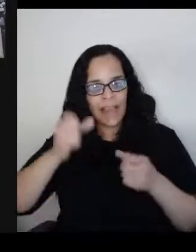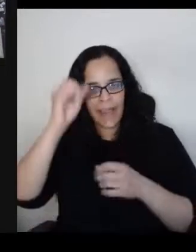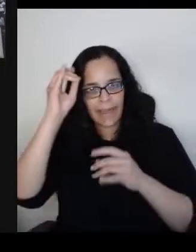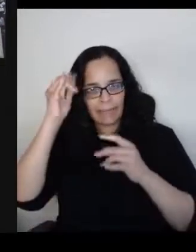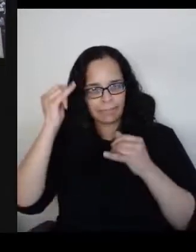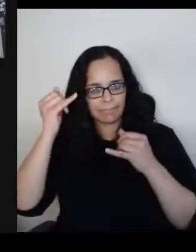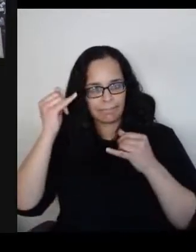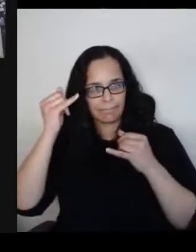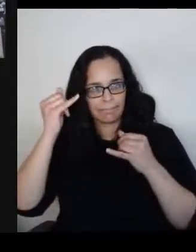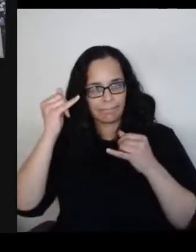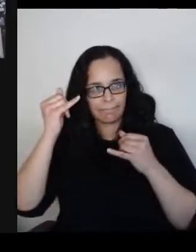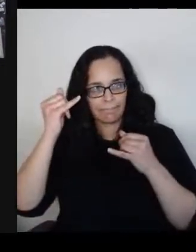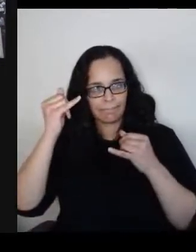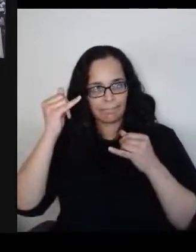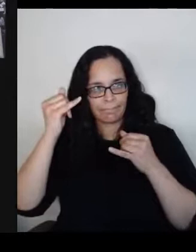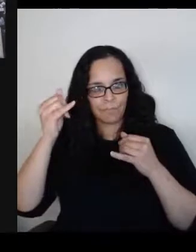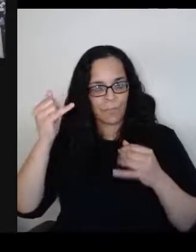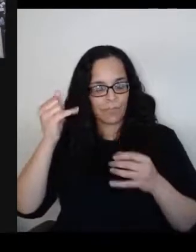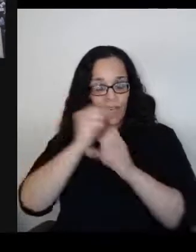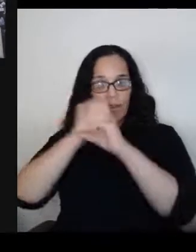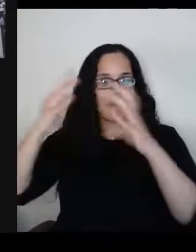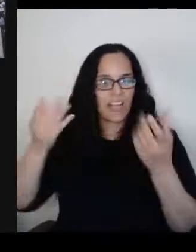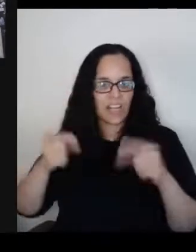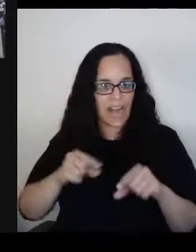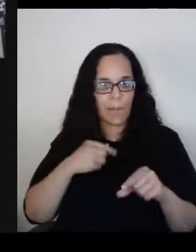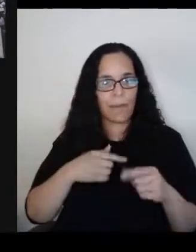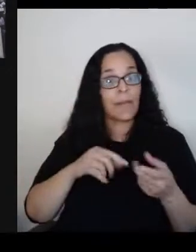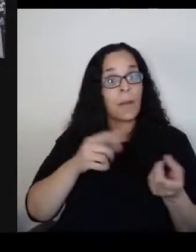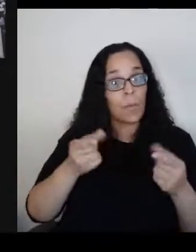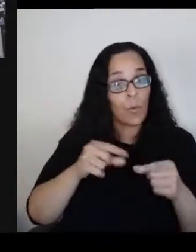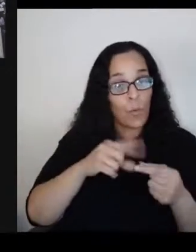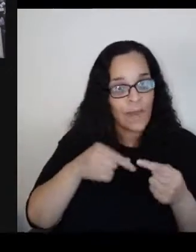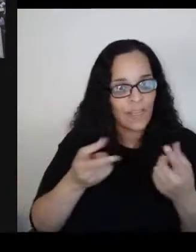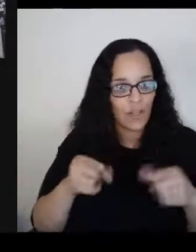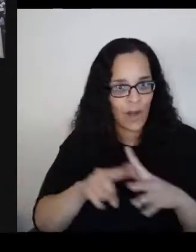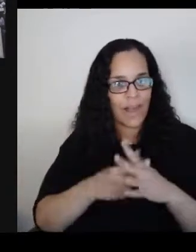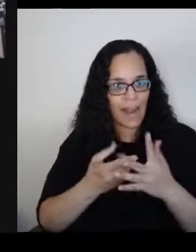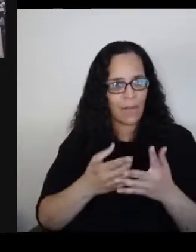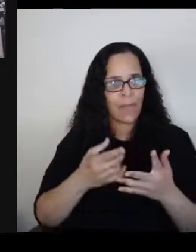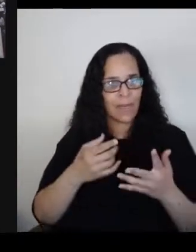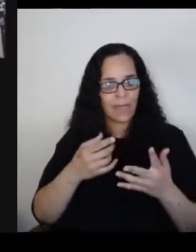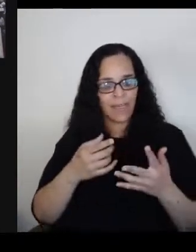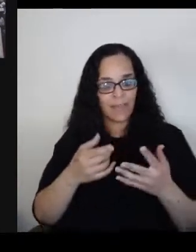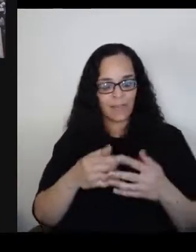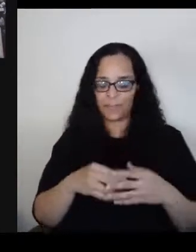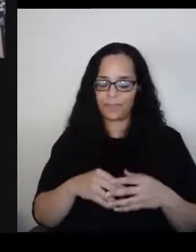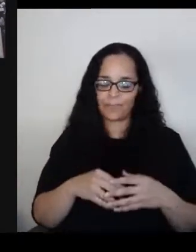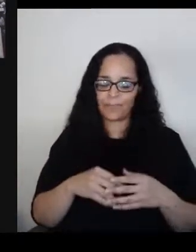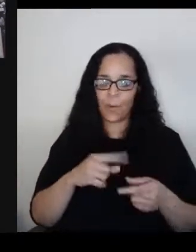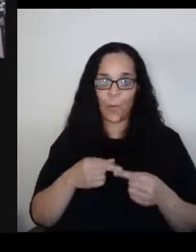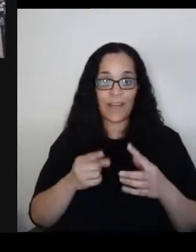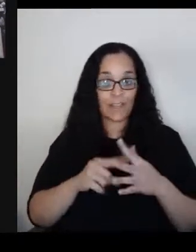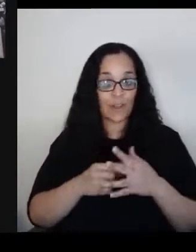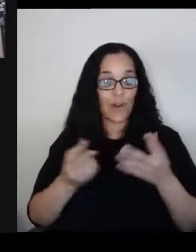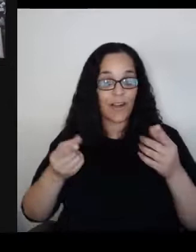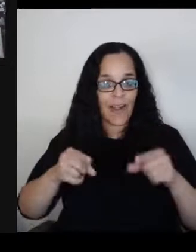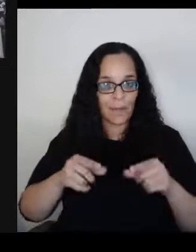there were people who said it's incomprehensible and so it just can't be. Today in America,